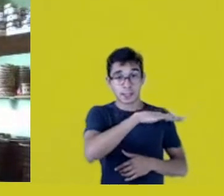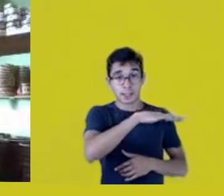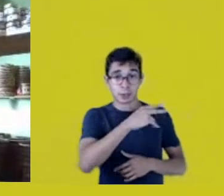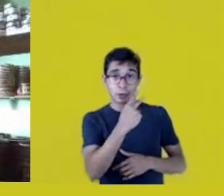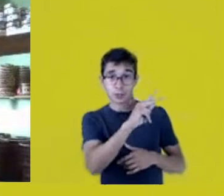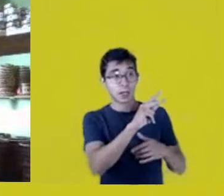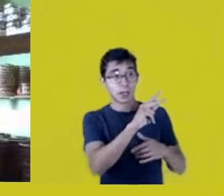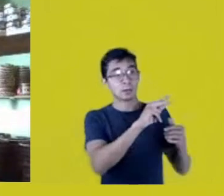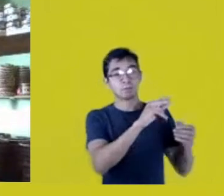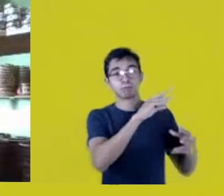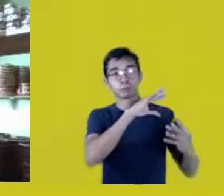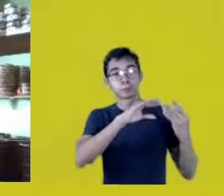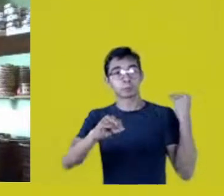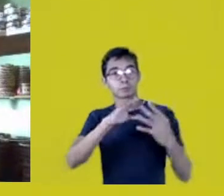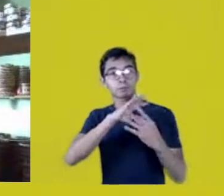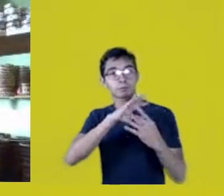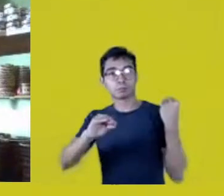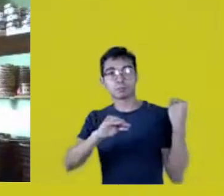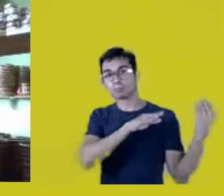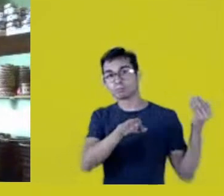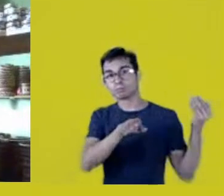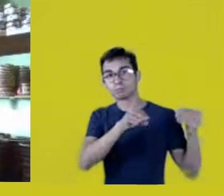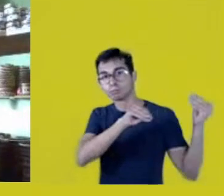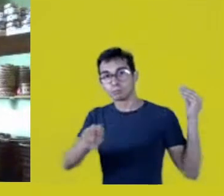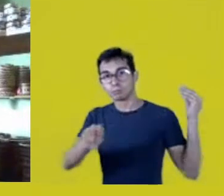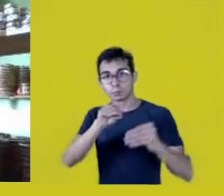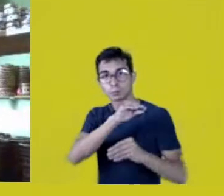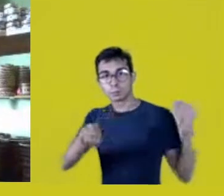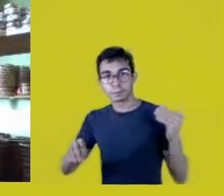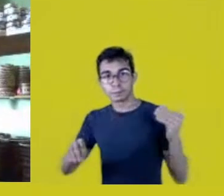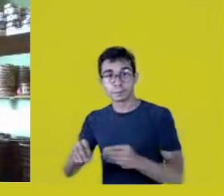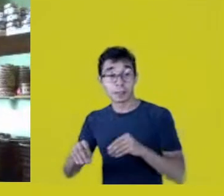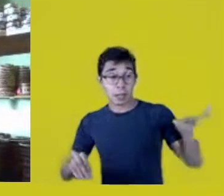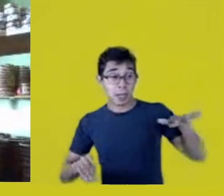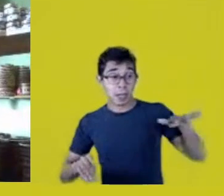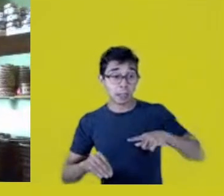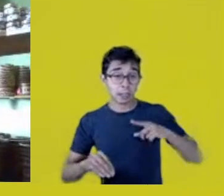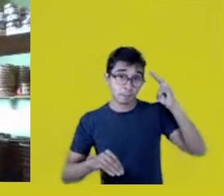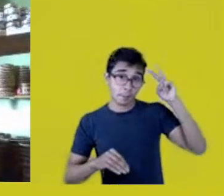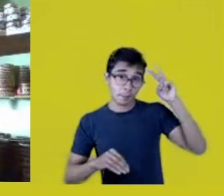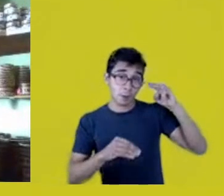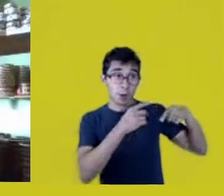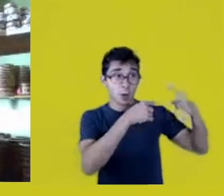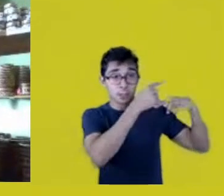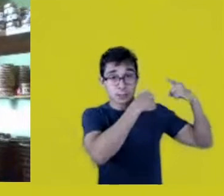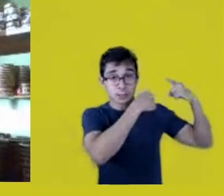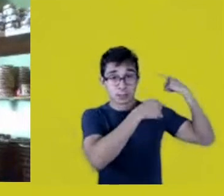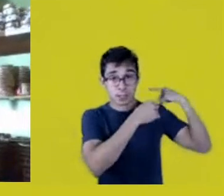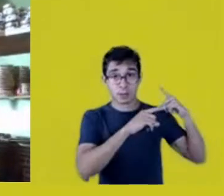their ancient memories. But that Native way of life is kept alive.